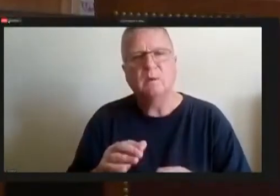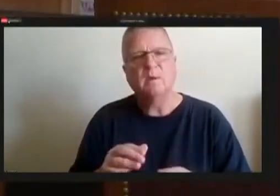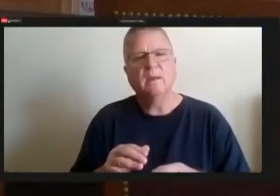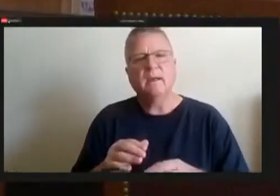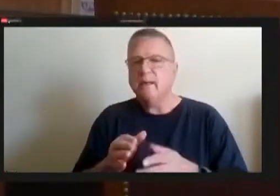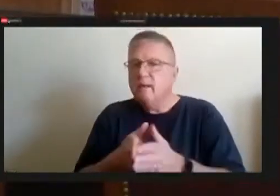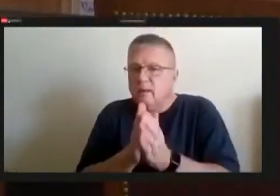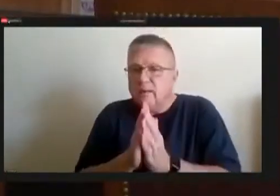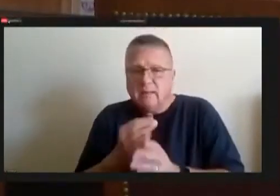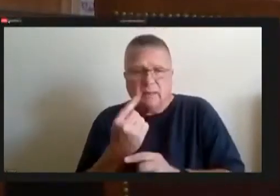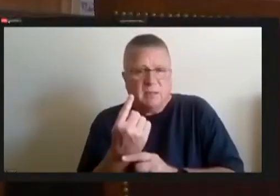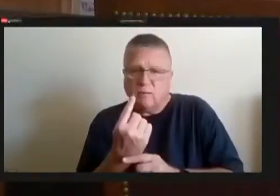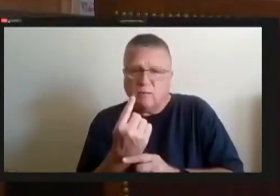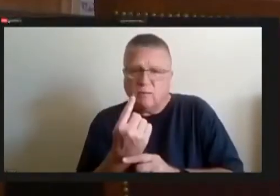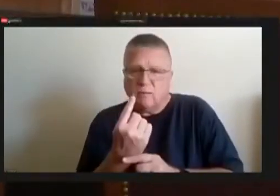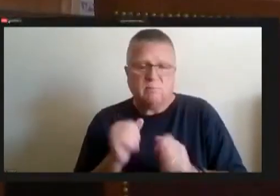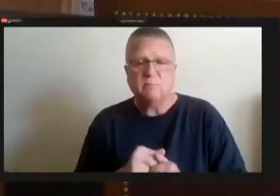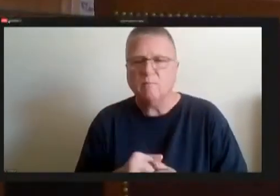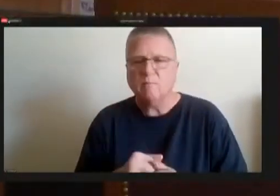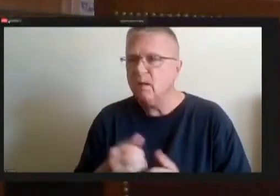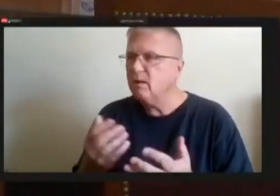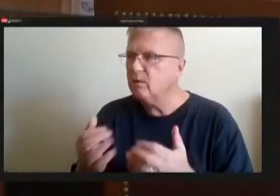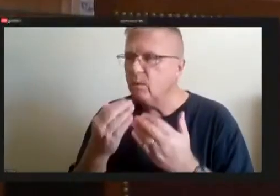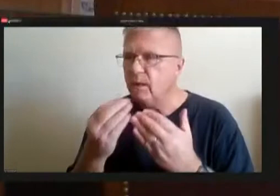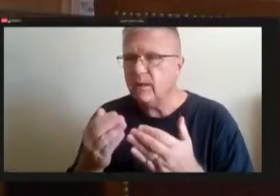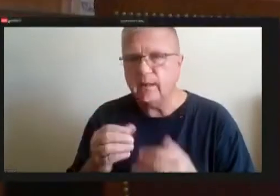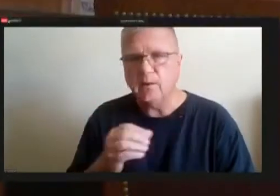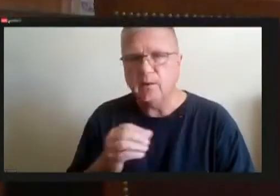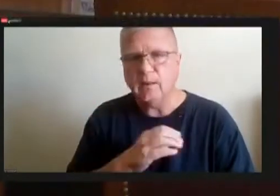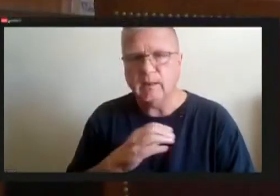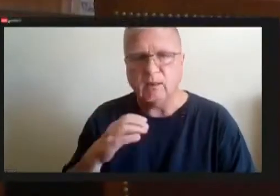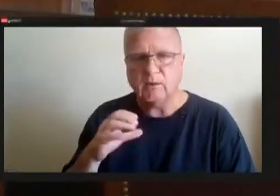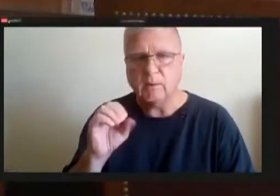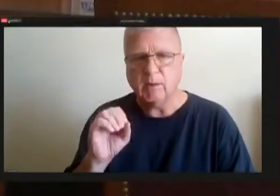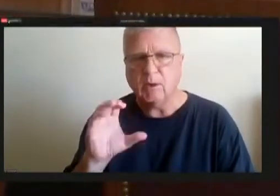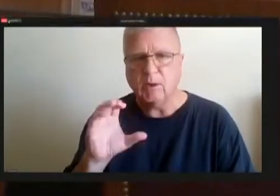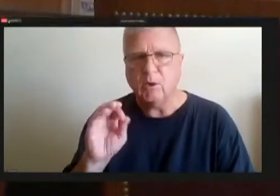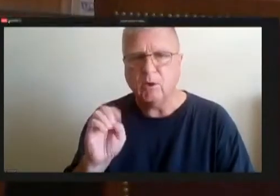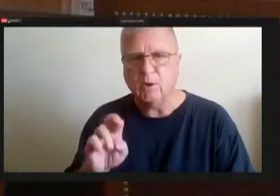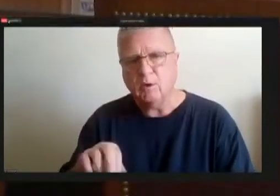So I want to thank you, Councilman O'Connor for following through with that, that was